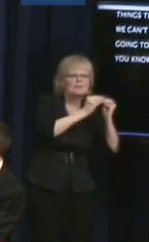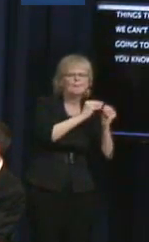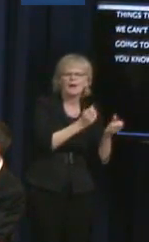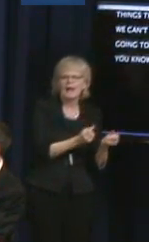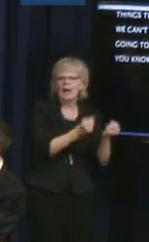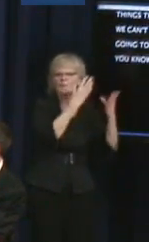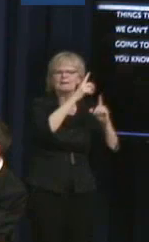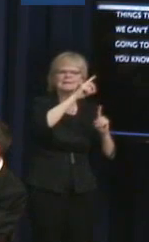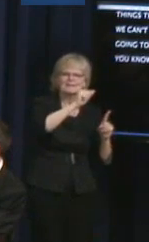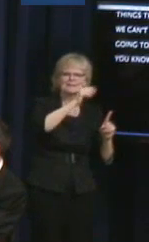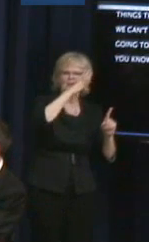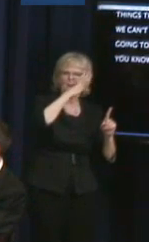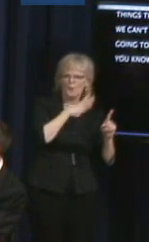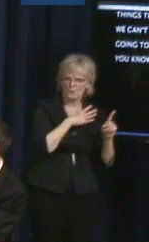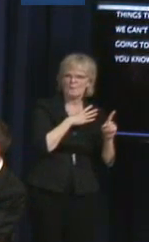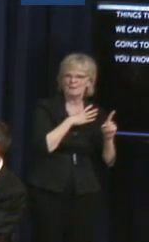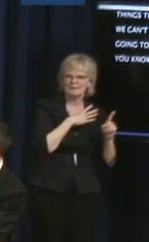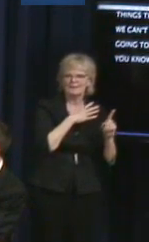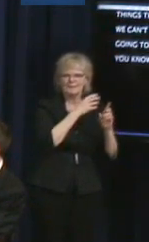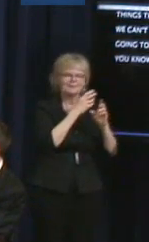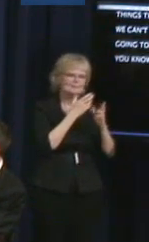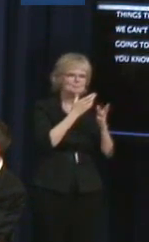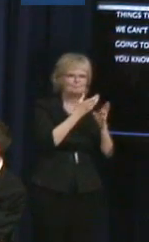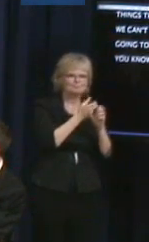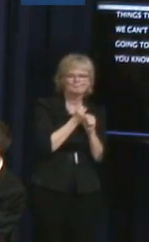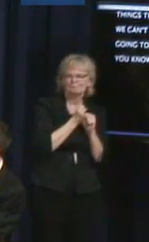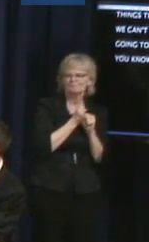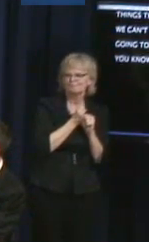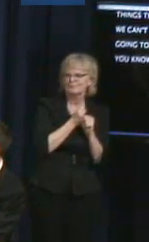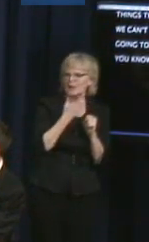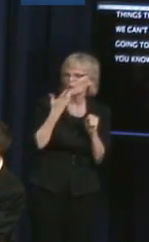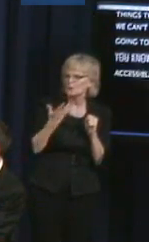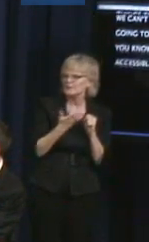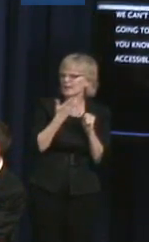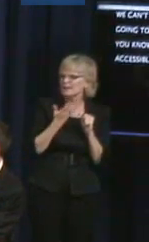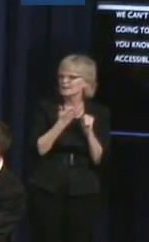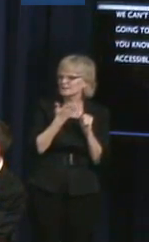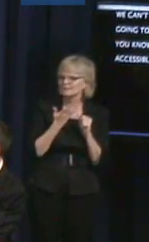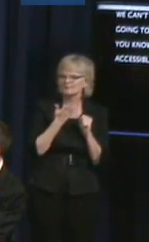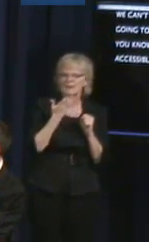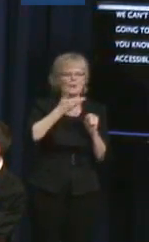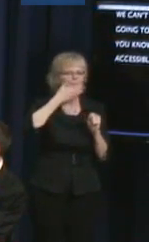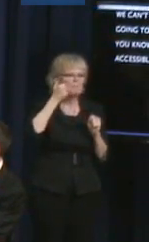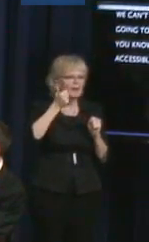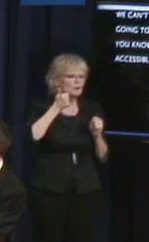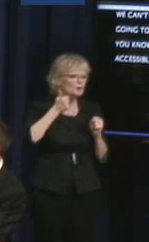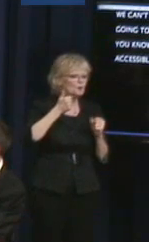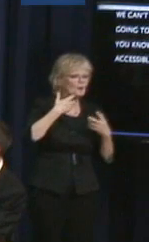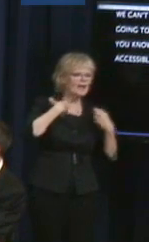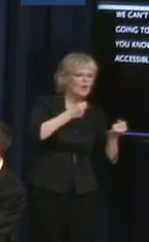accessible preventable health services. And how many of those conversations are happening